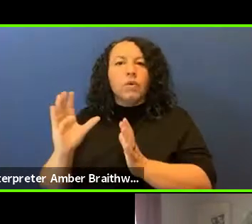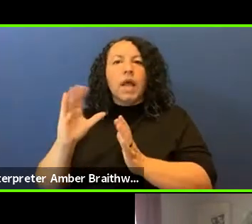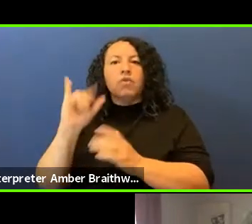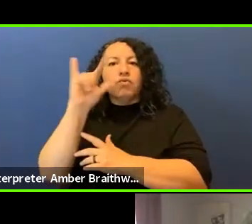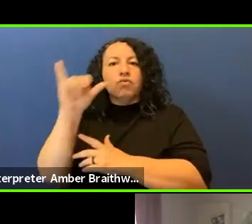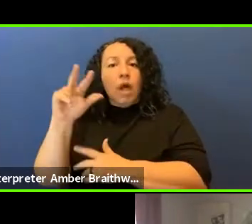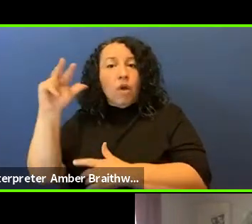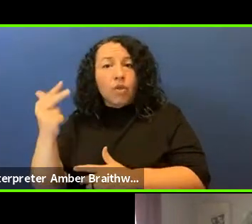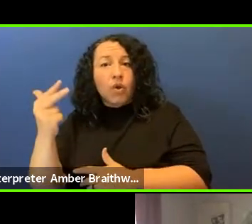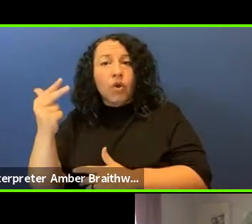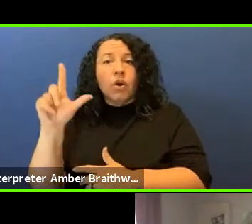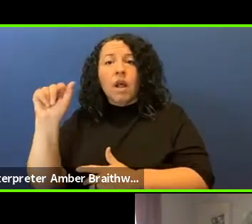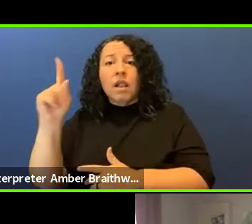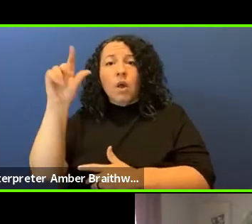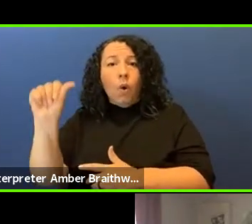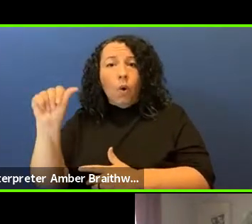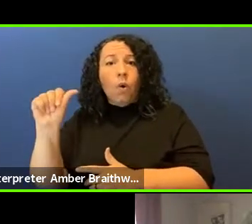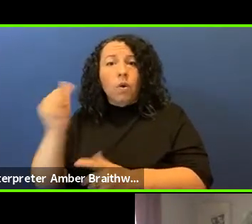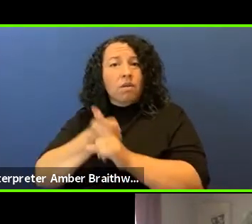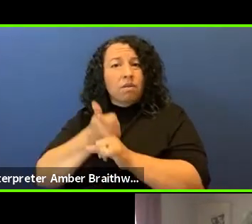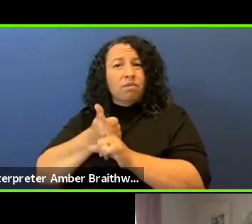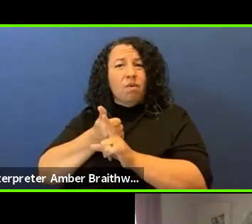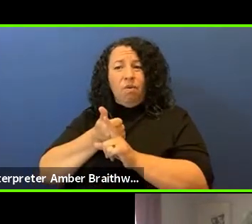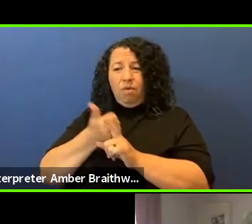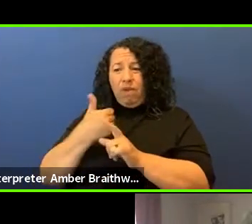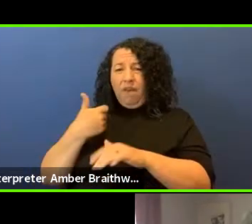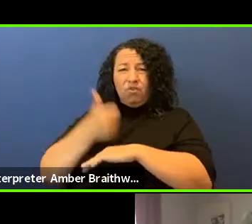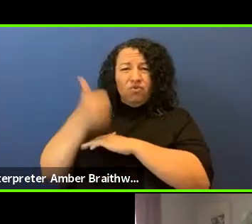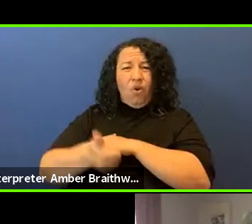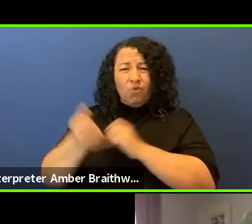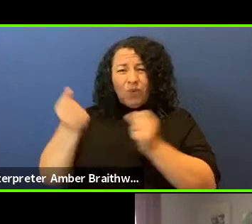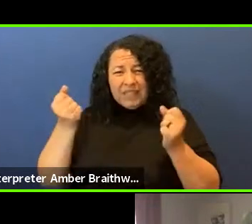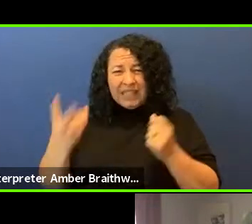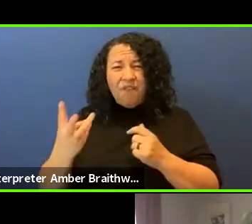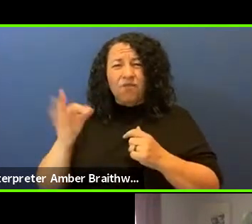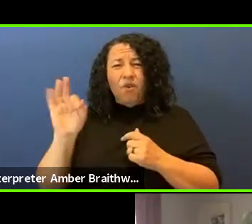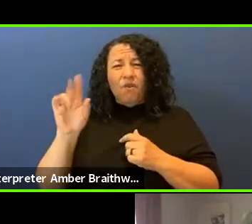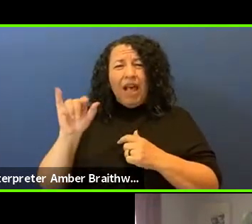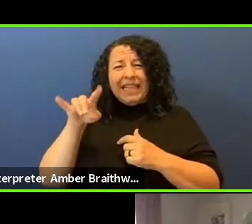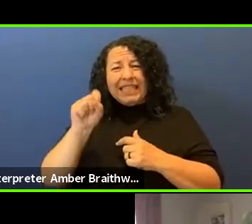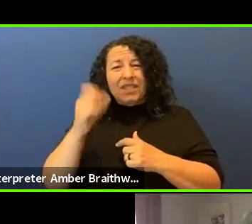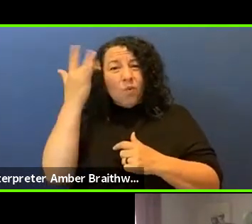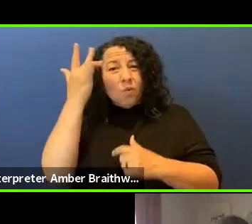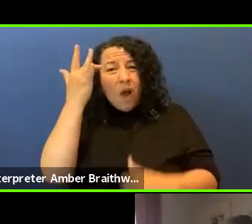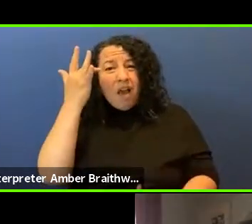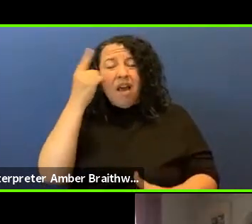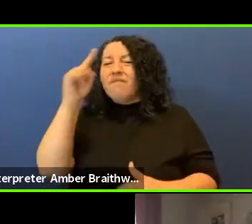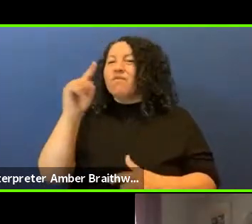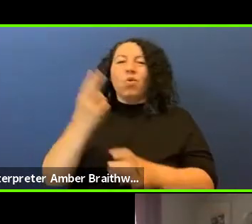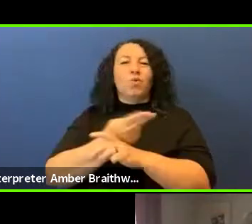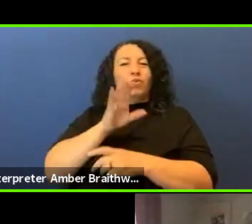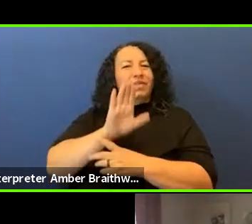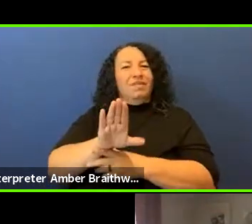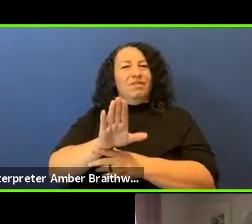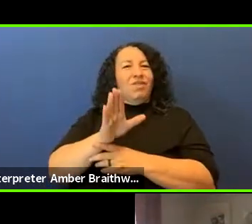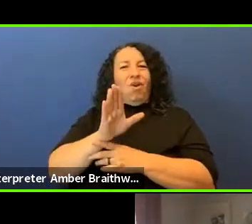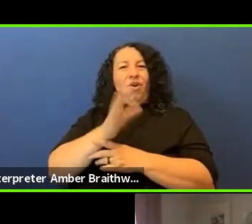are Lakota are being charged with numerous felonies for simply exercising their free speech rights